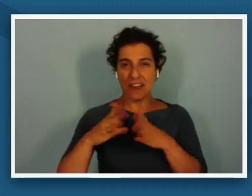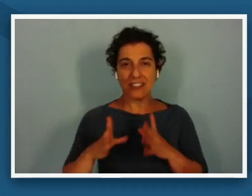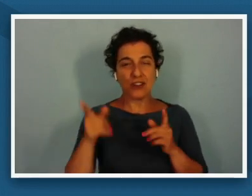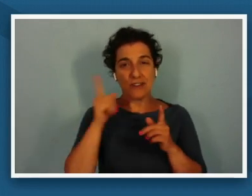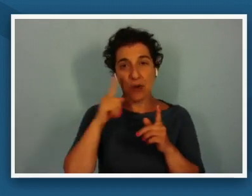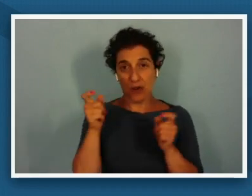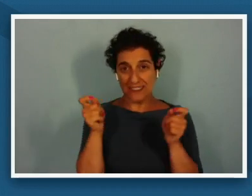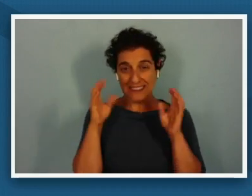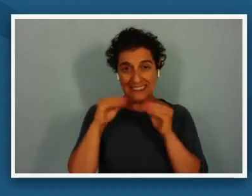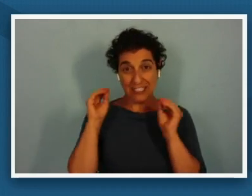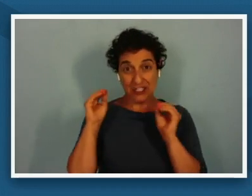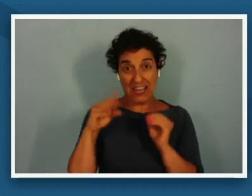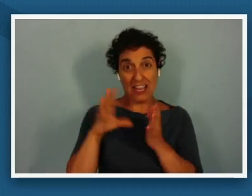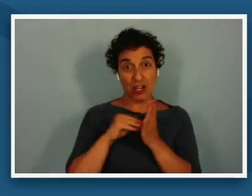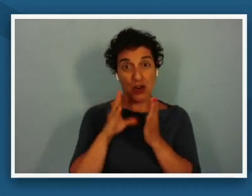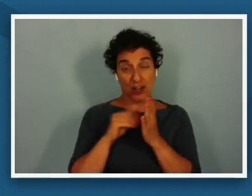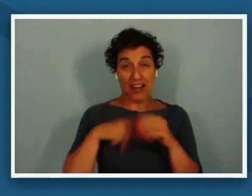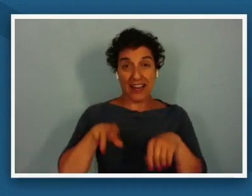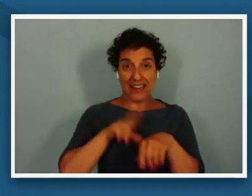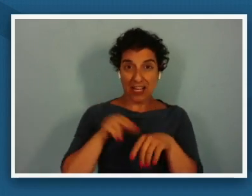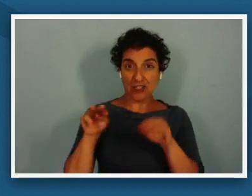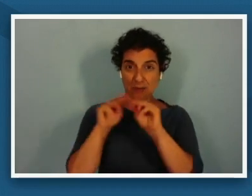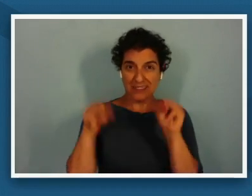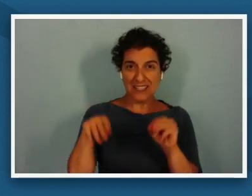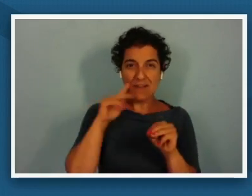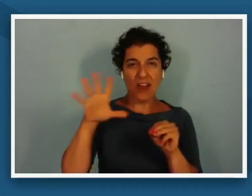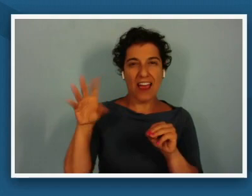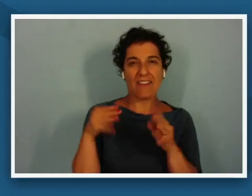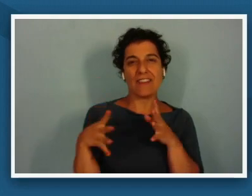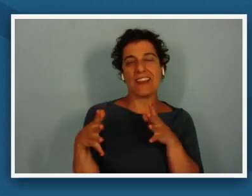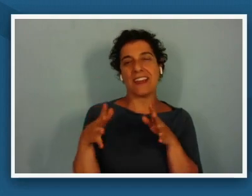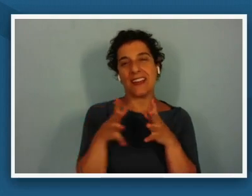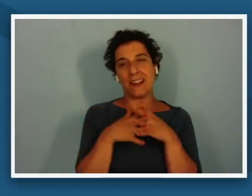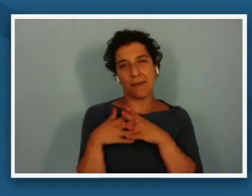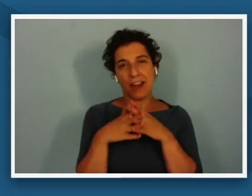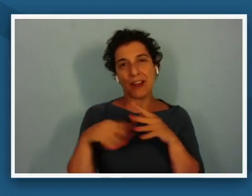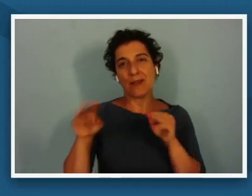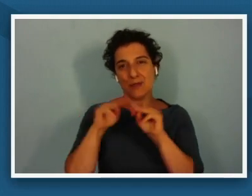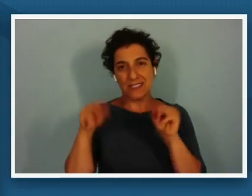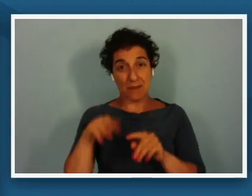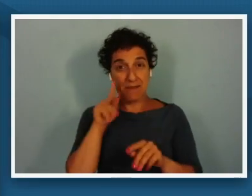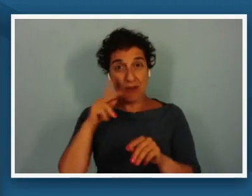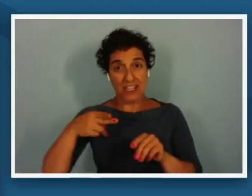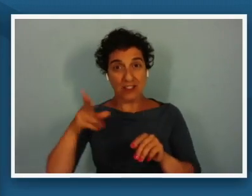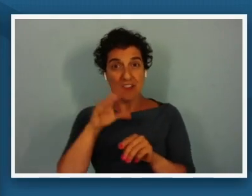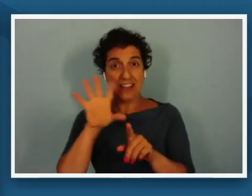museum of african american history and culture